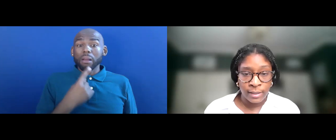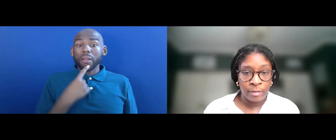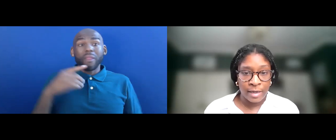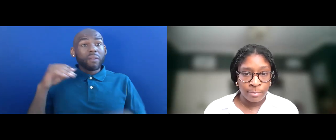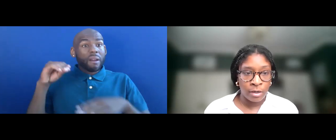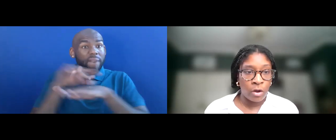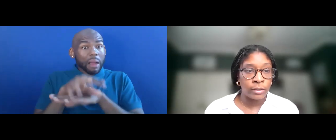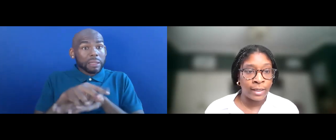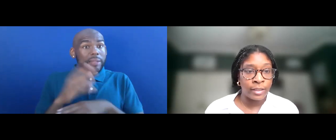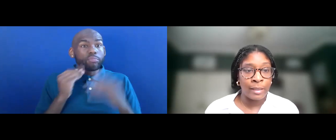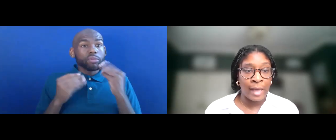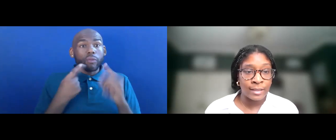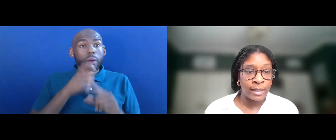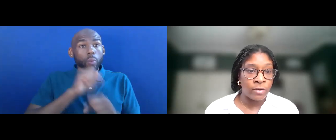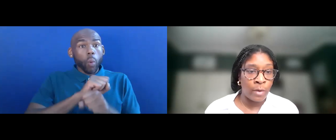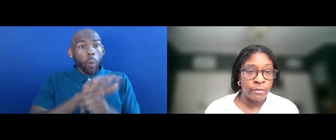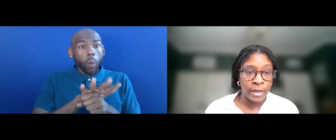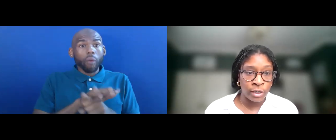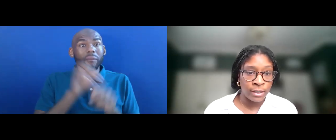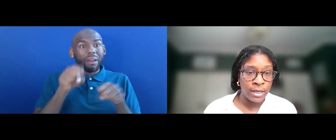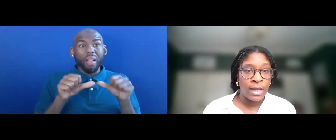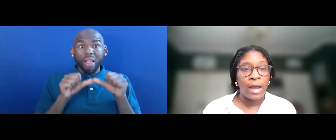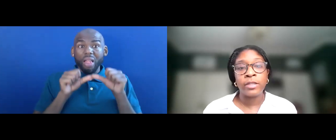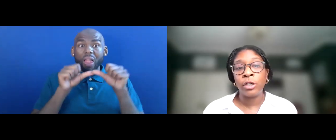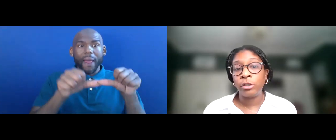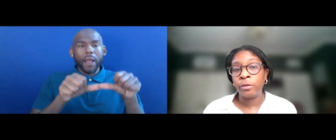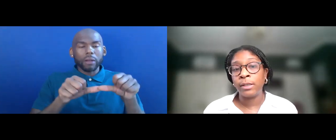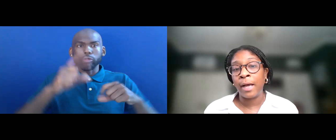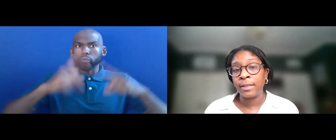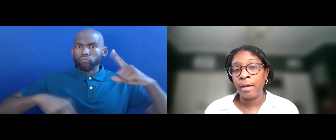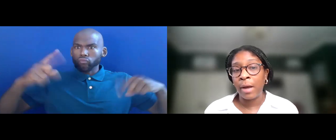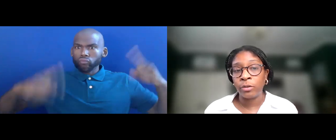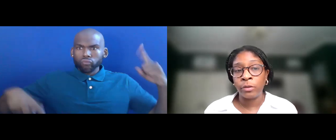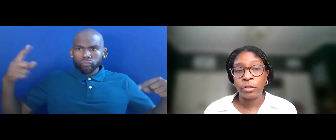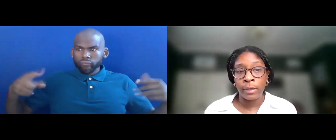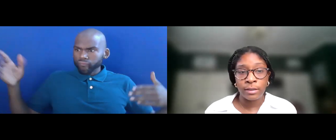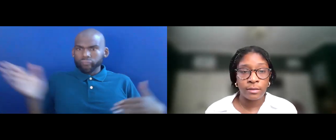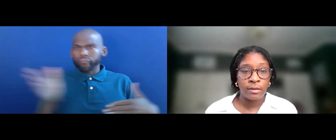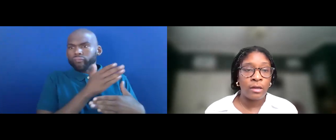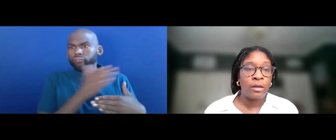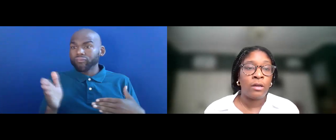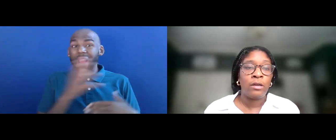COVID-19 PANDEMIC ARE LIKELY TO BE LASTING AND WIDE RANGING. THIS INCLUDES A LASTING IMPACT ON STUDENTS.